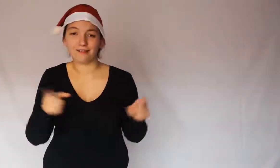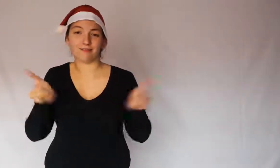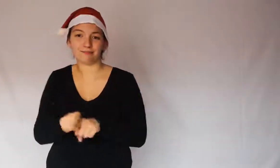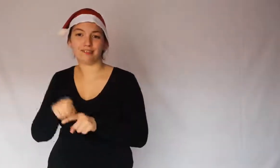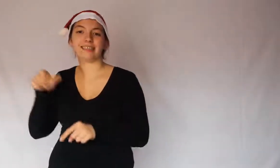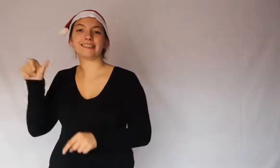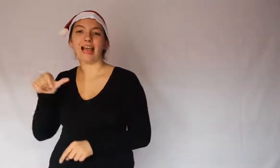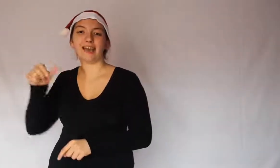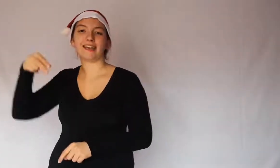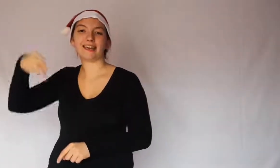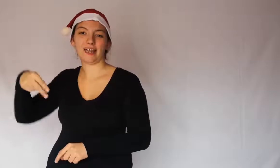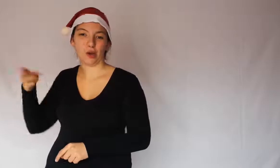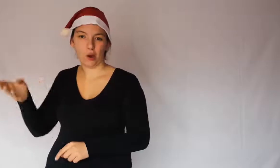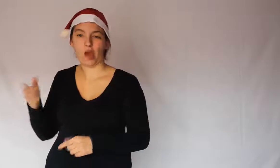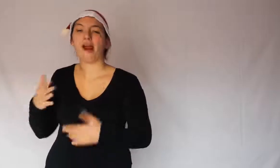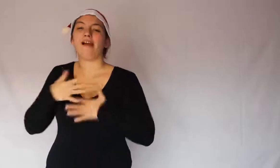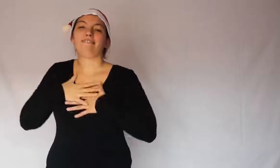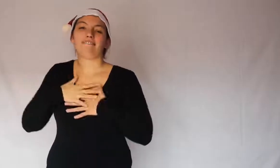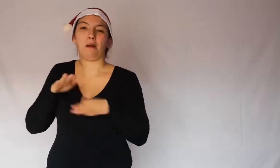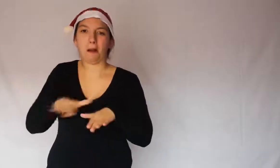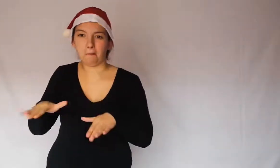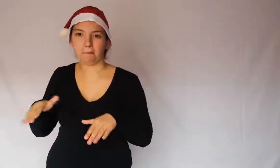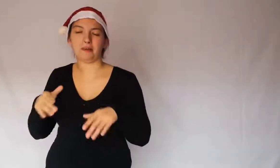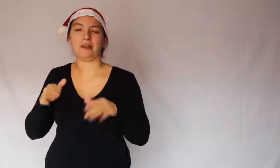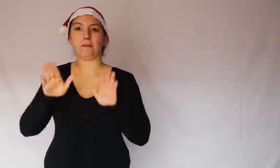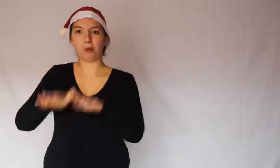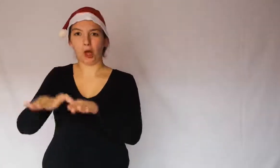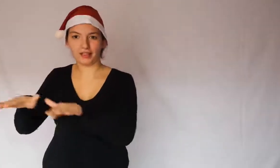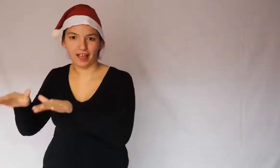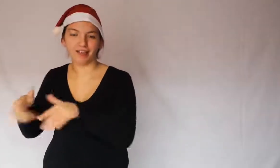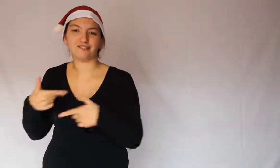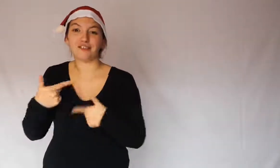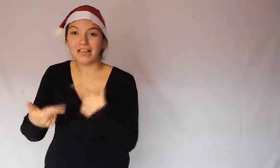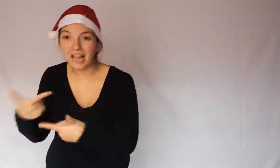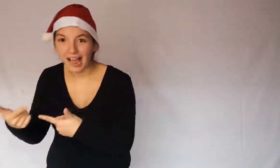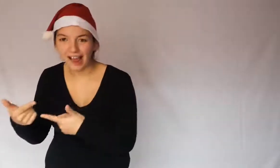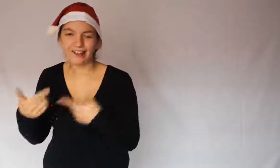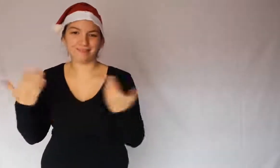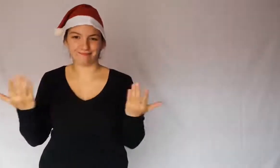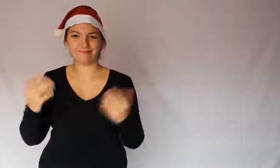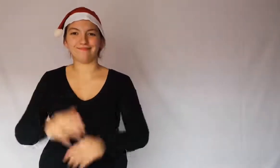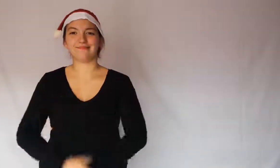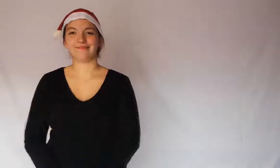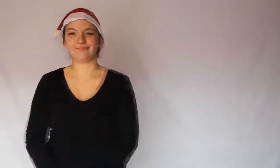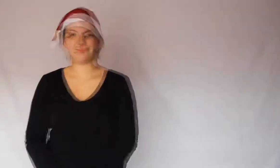just like Saint Nicholas who adored and protected them, also gave them gifts.